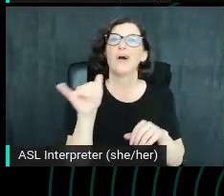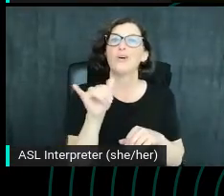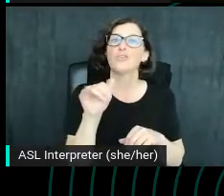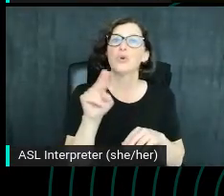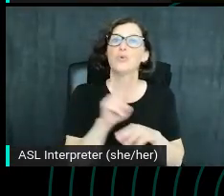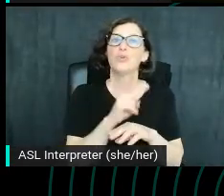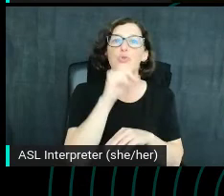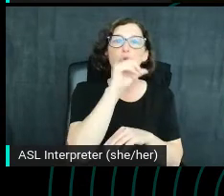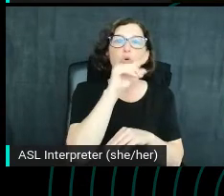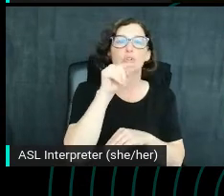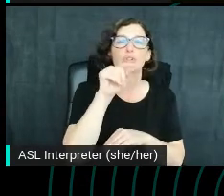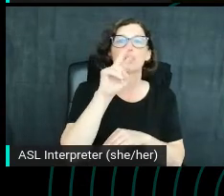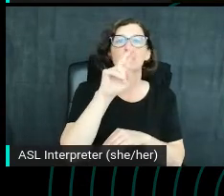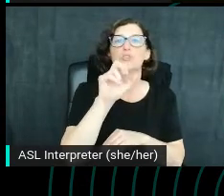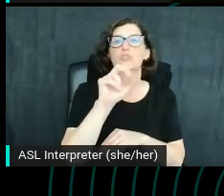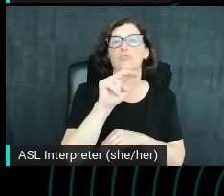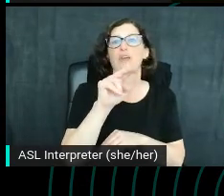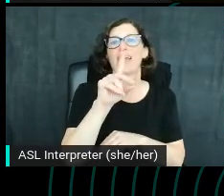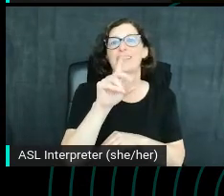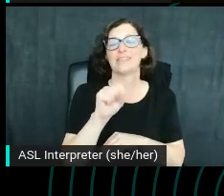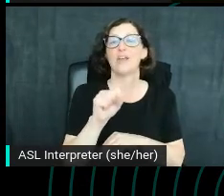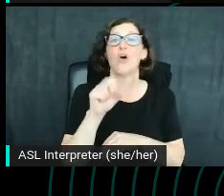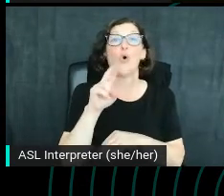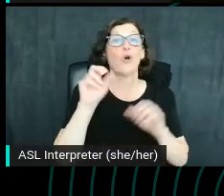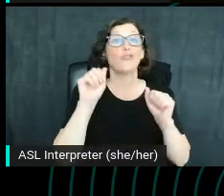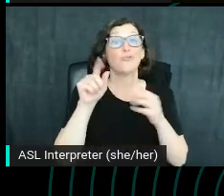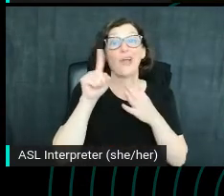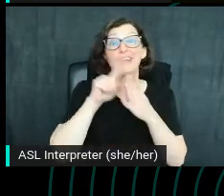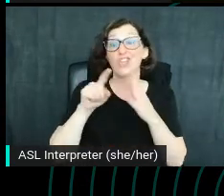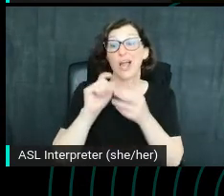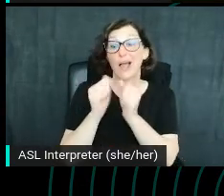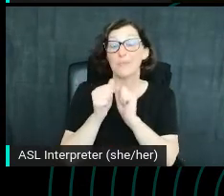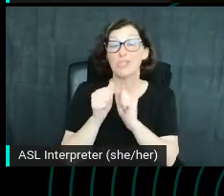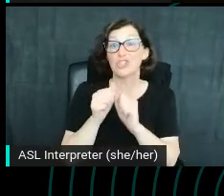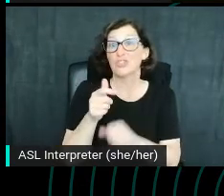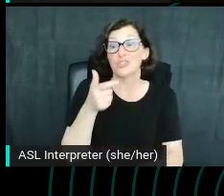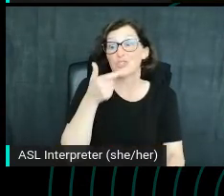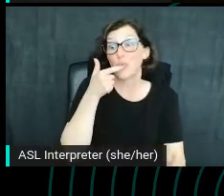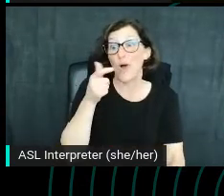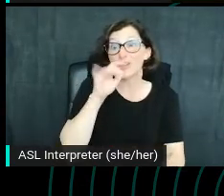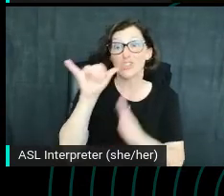Another way to check competition is literally just to look at the YouTube search engine results page.